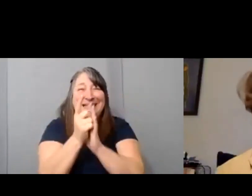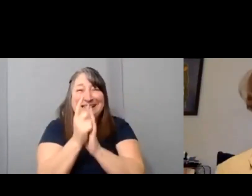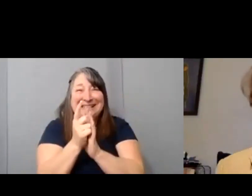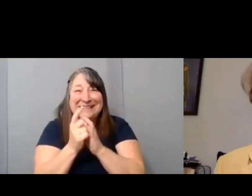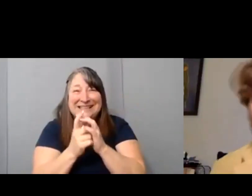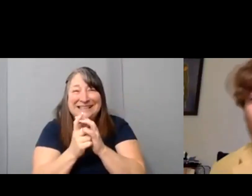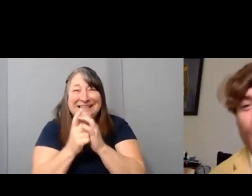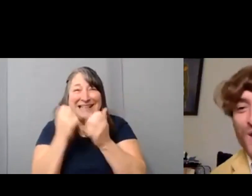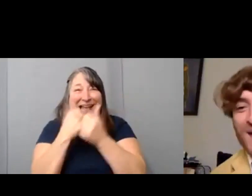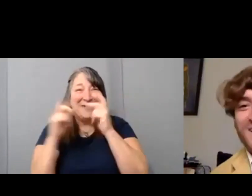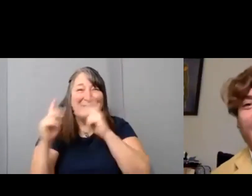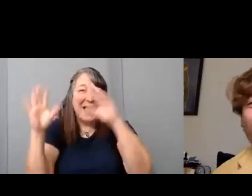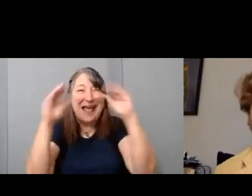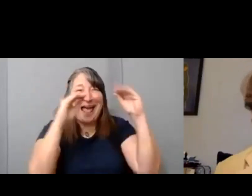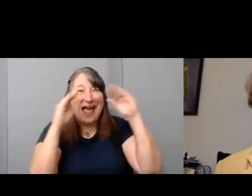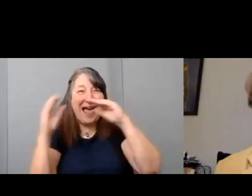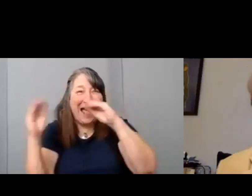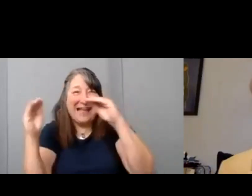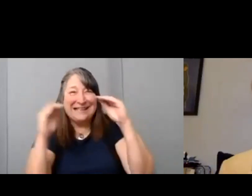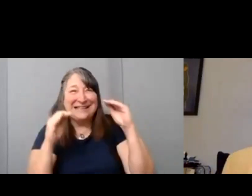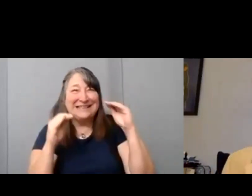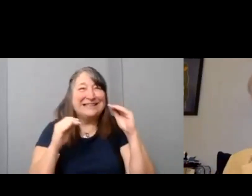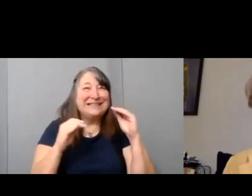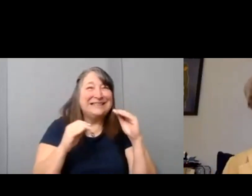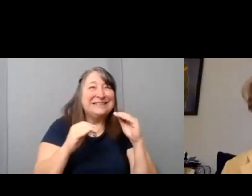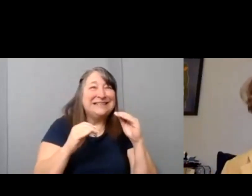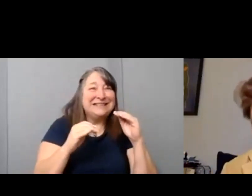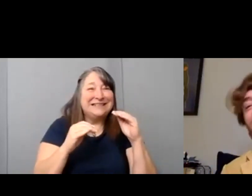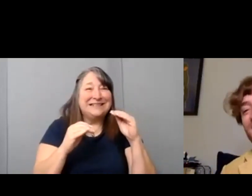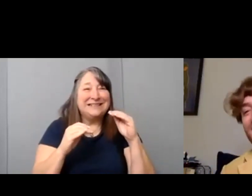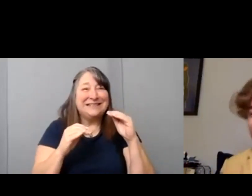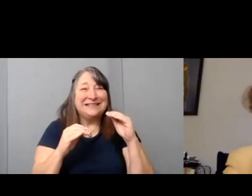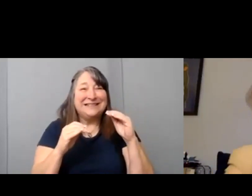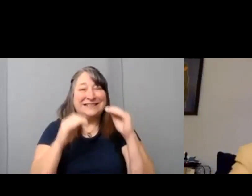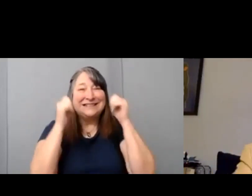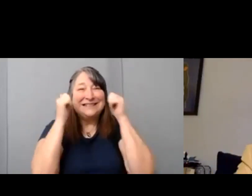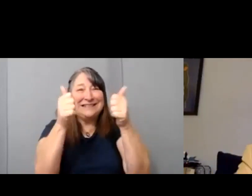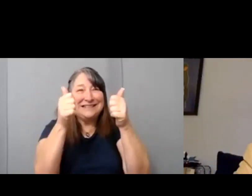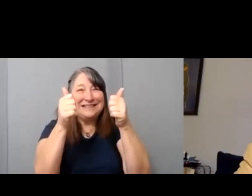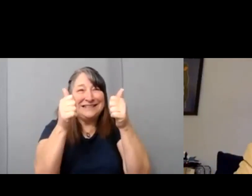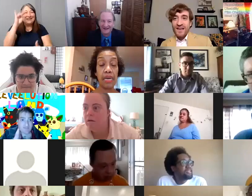[David]. Oh, photo time? [Nic] Can we still do it?